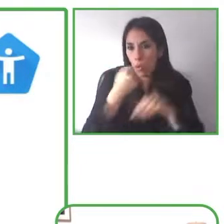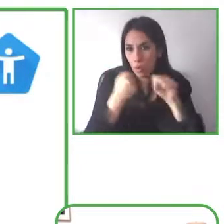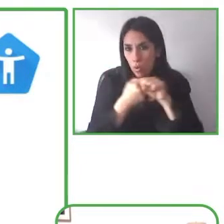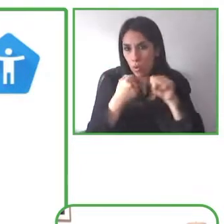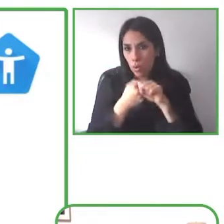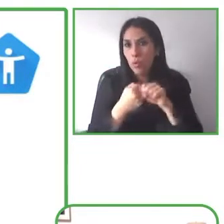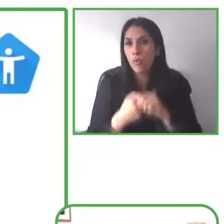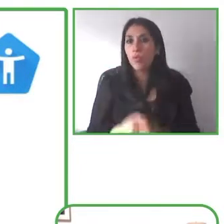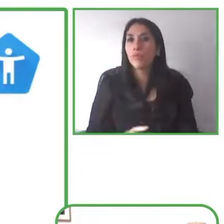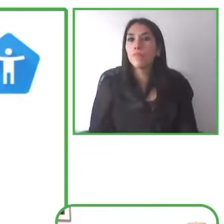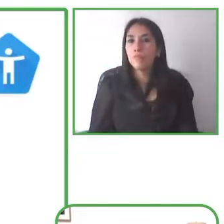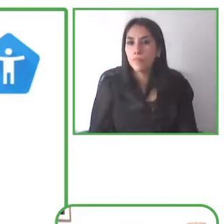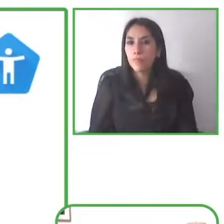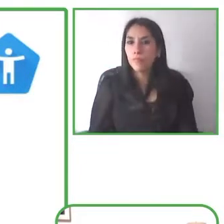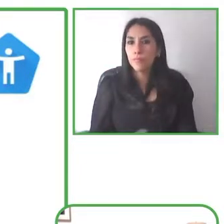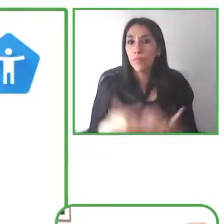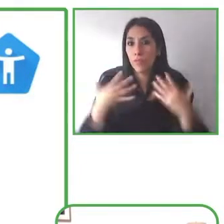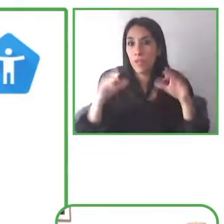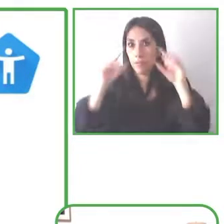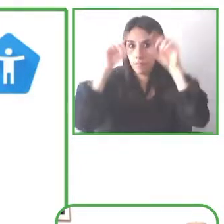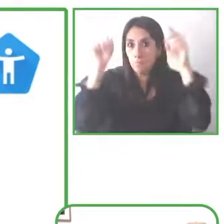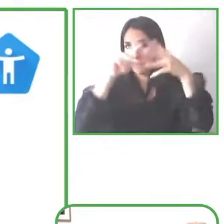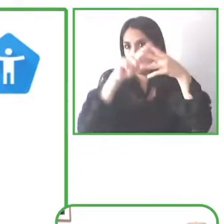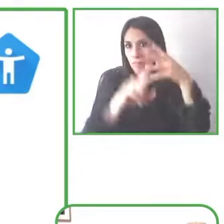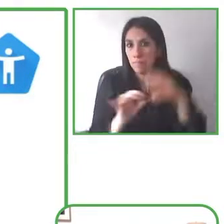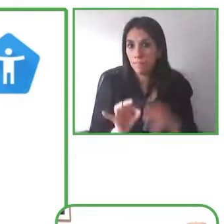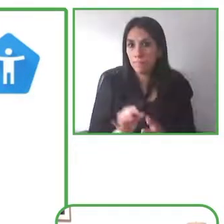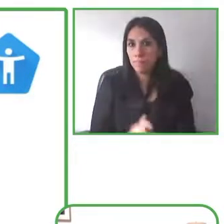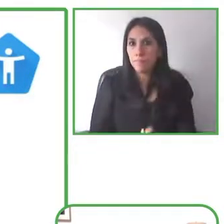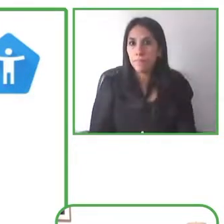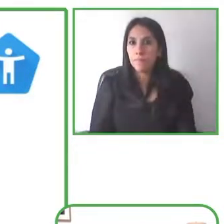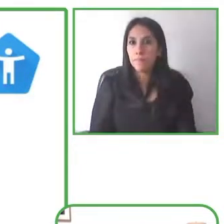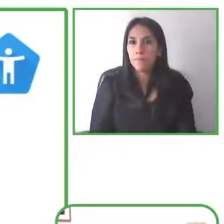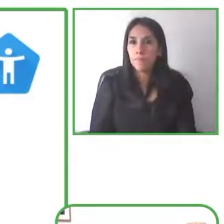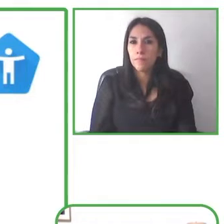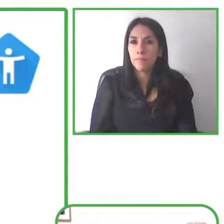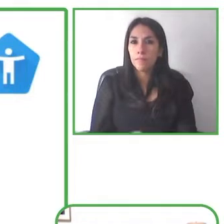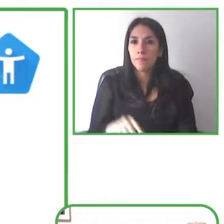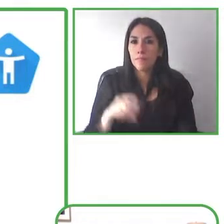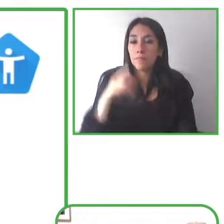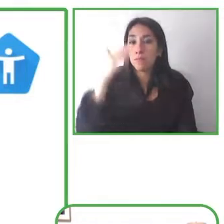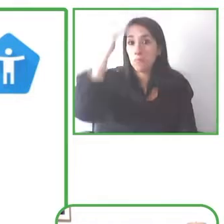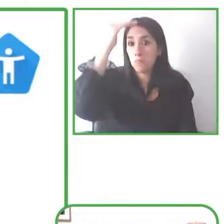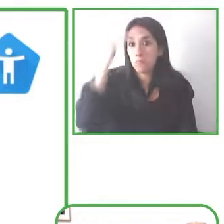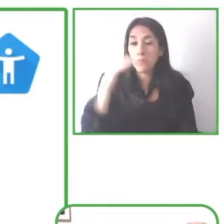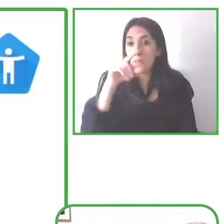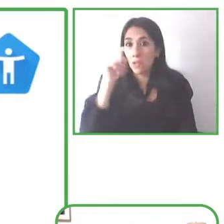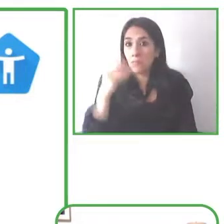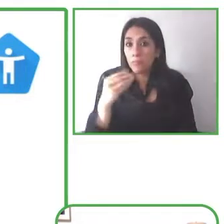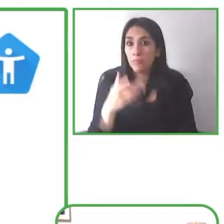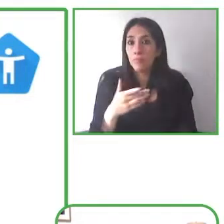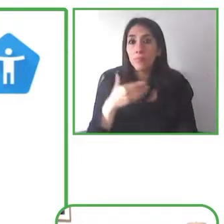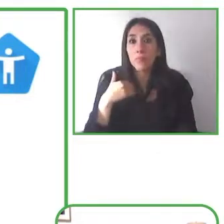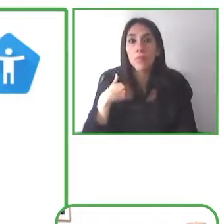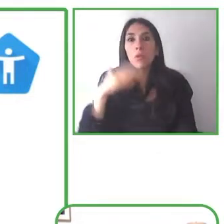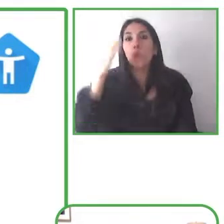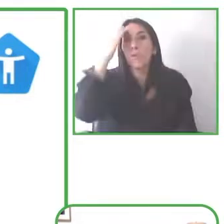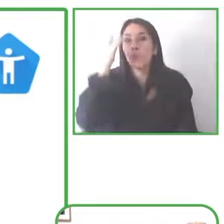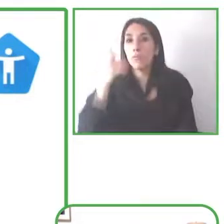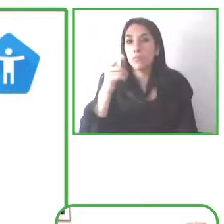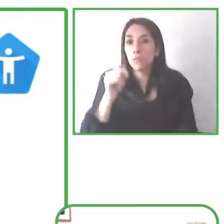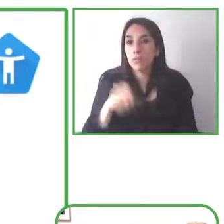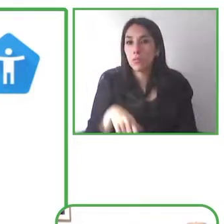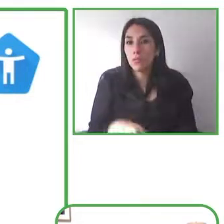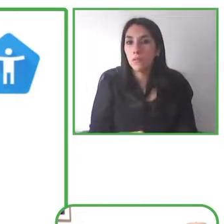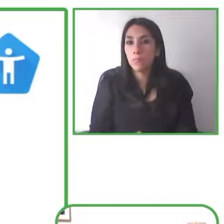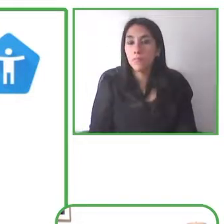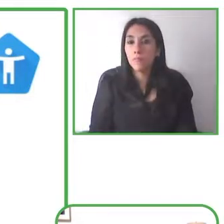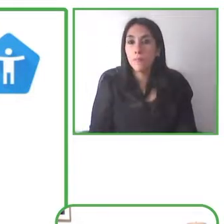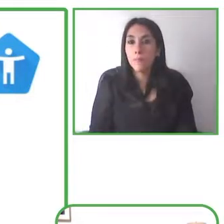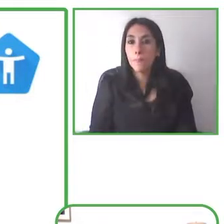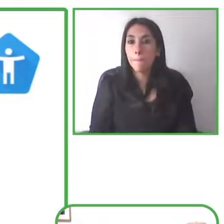So again, that's our YouTube playlist for Google Accessibility and we'll